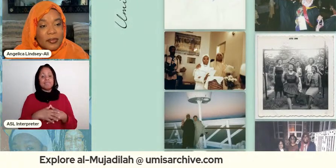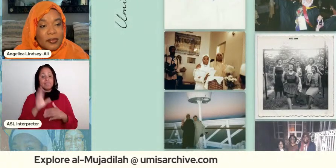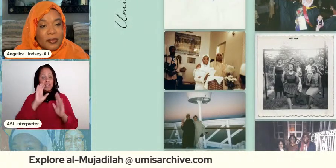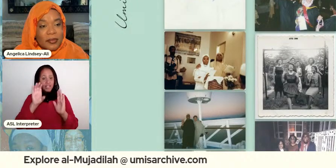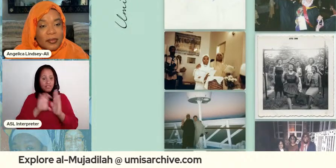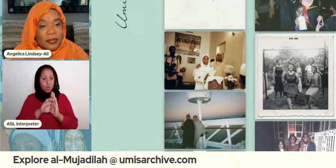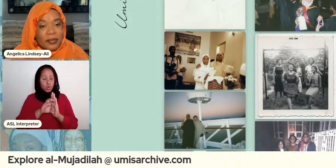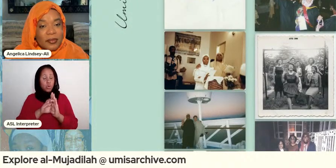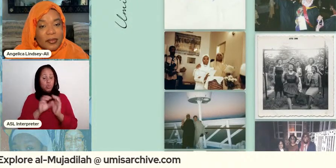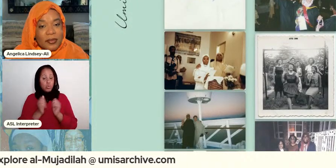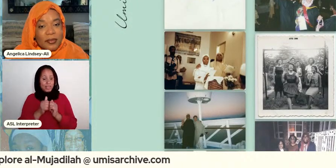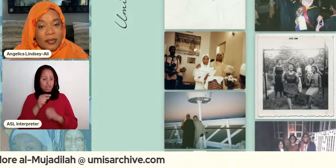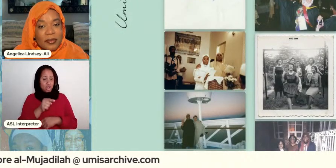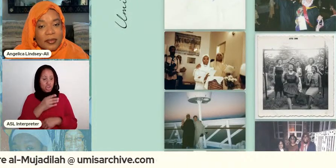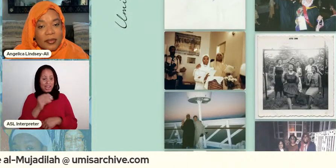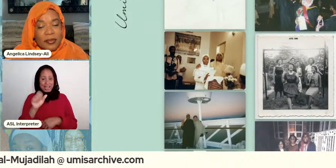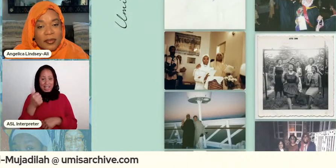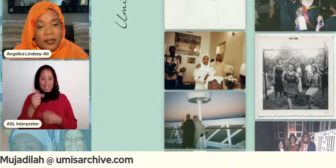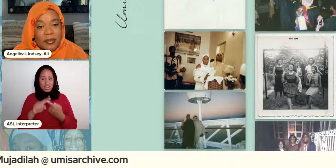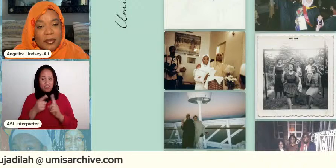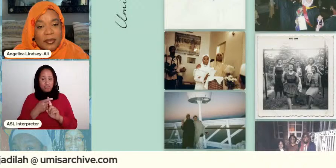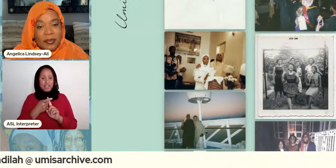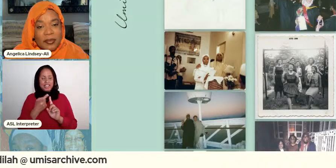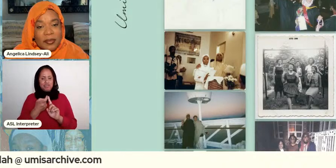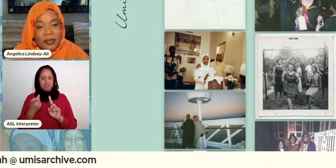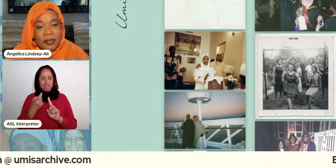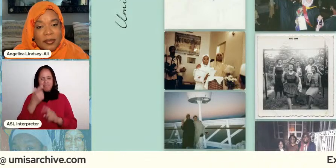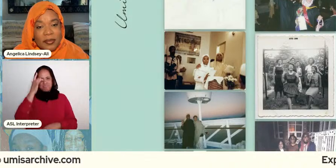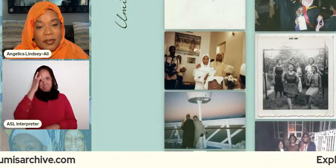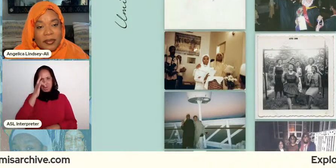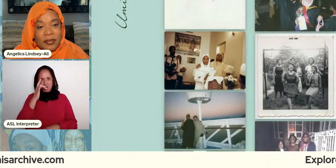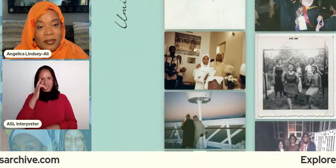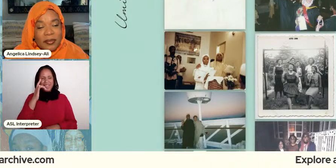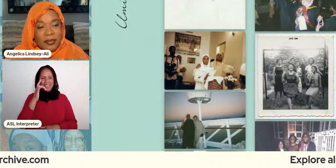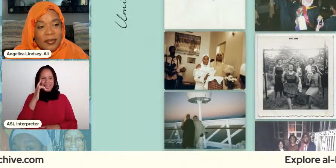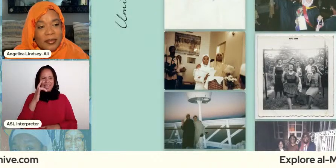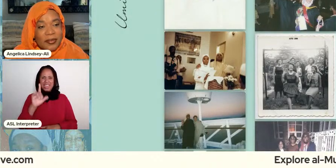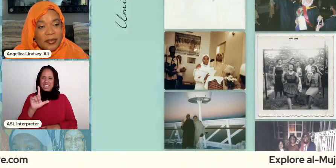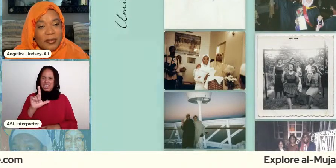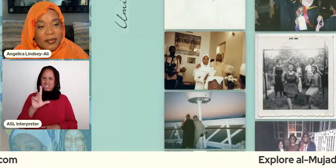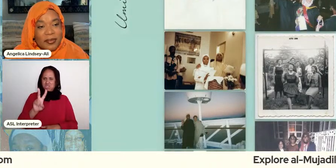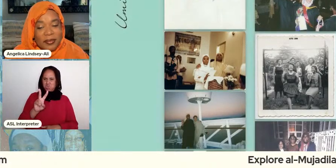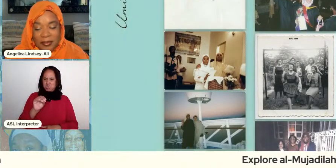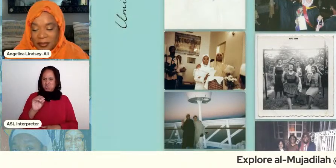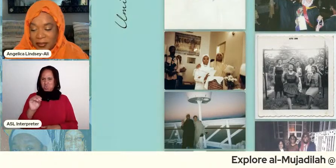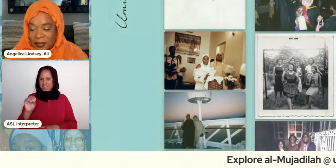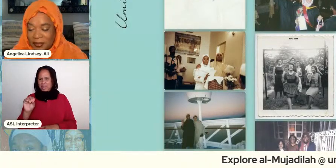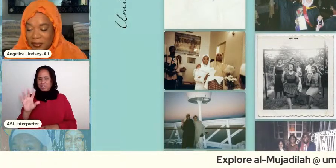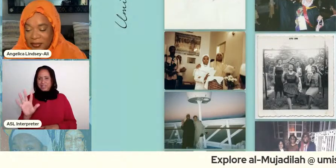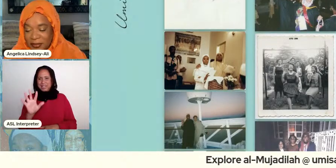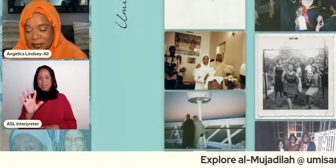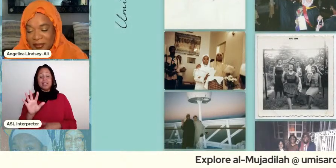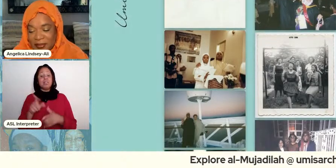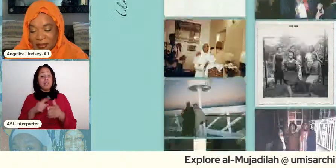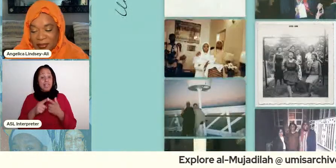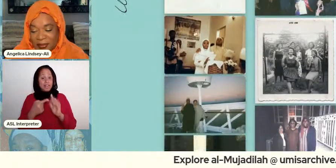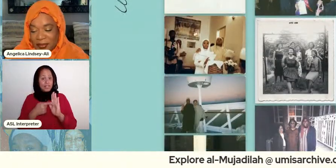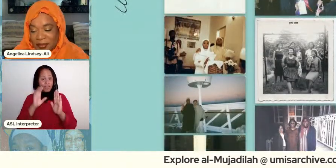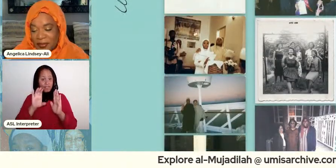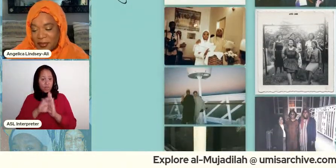and the other friend denise right from kind of the early maybe like the early 2000s or something like that right and then there's a photo here too of like my mother with